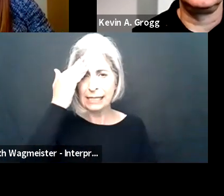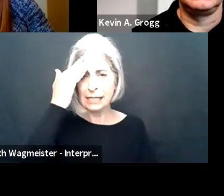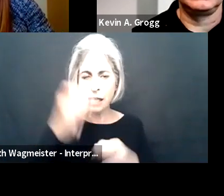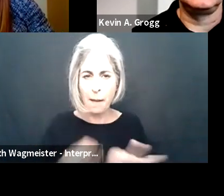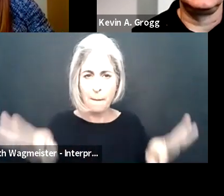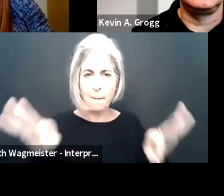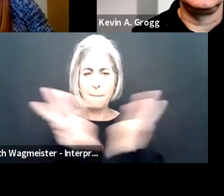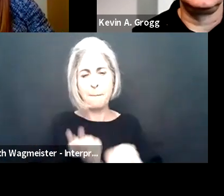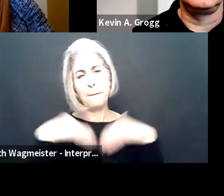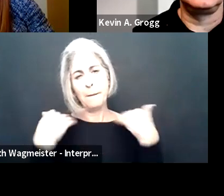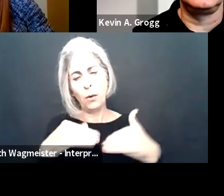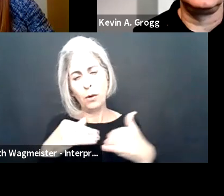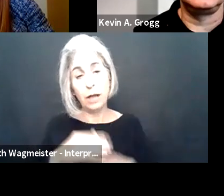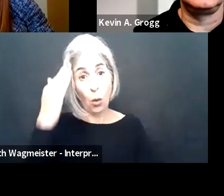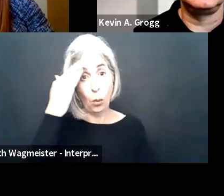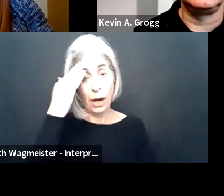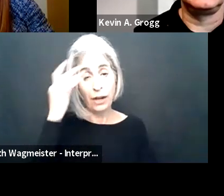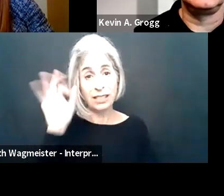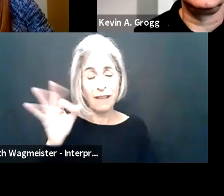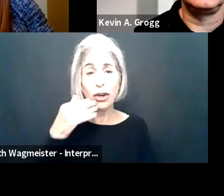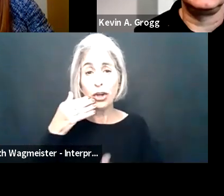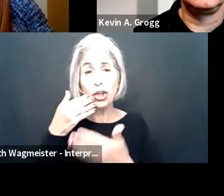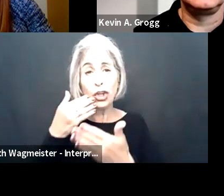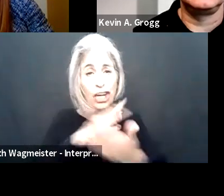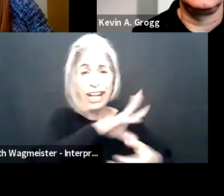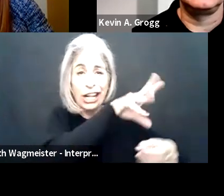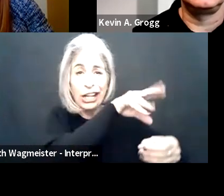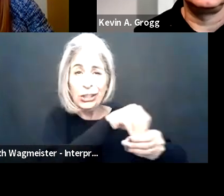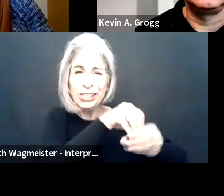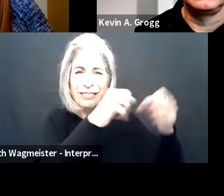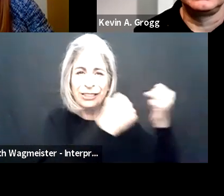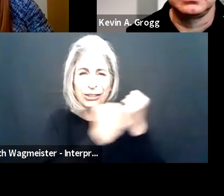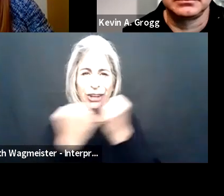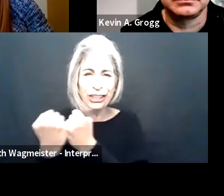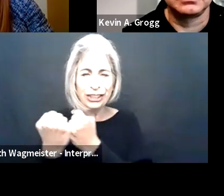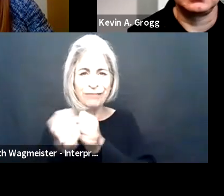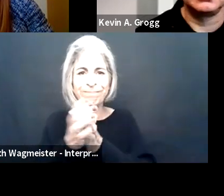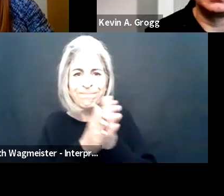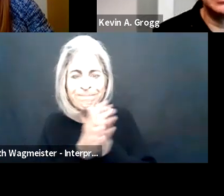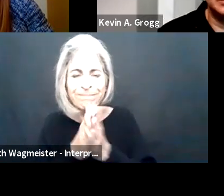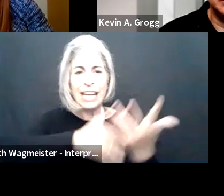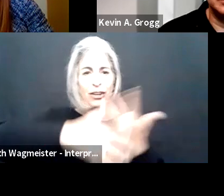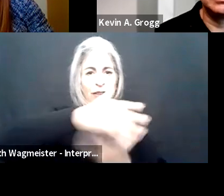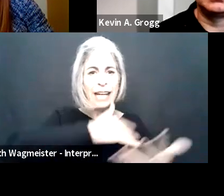second what Kevin and Janet suggested. It's awareness, I mean, awareness is so important.